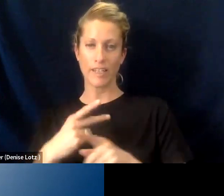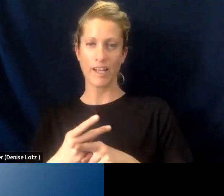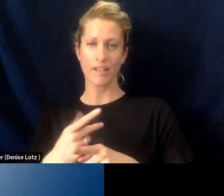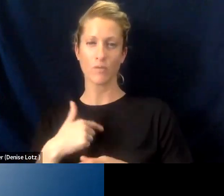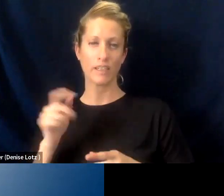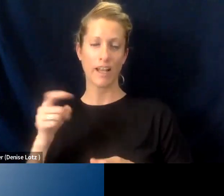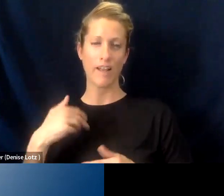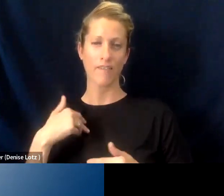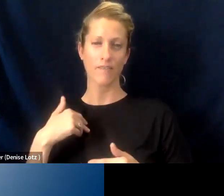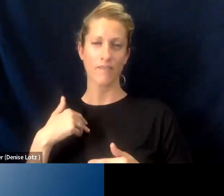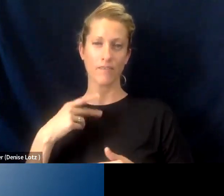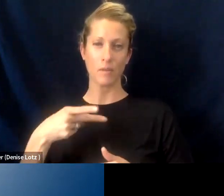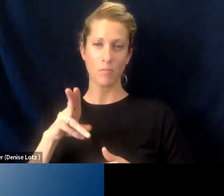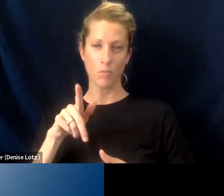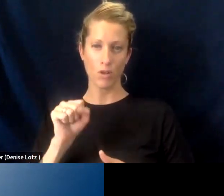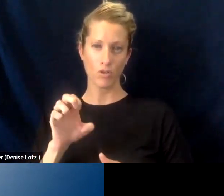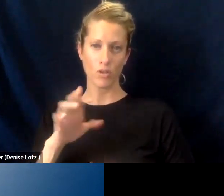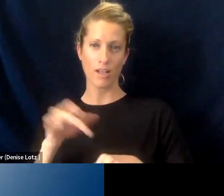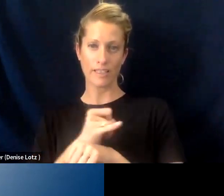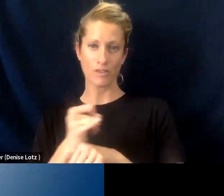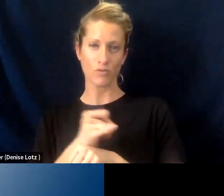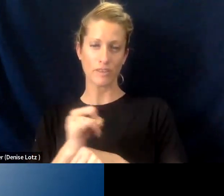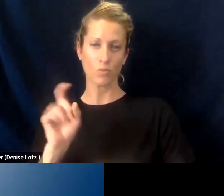a pulse on industry, and where it's growing.